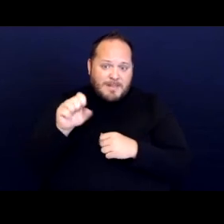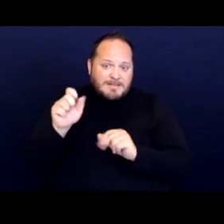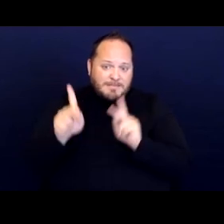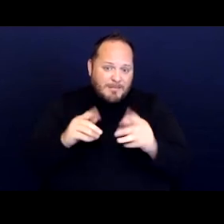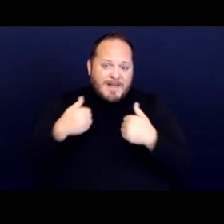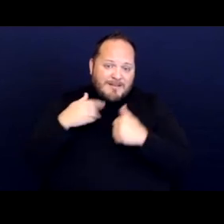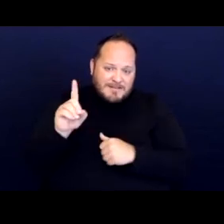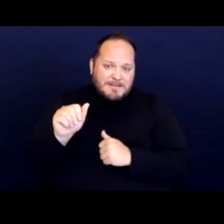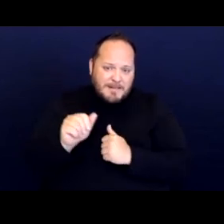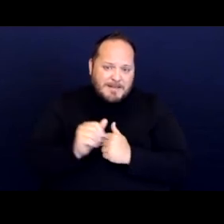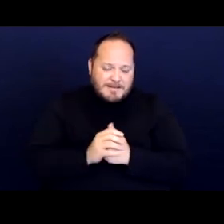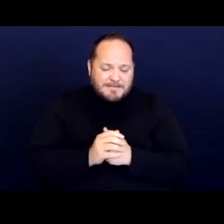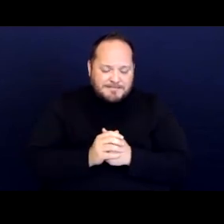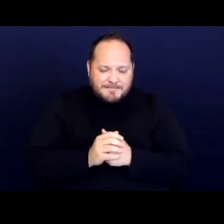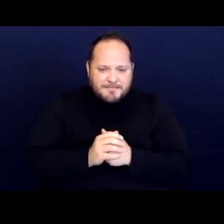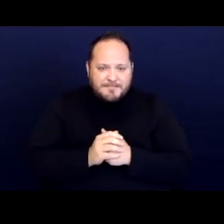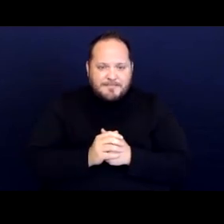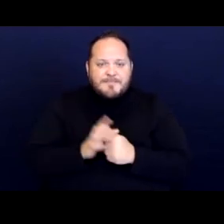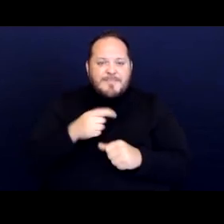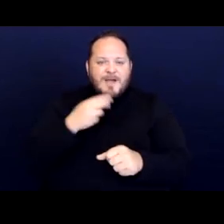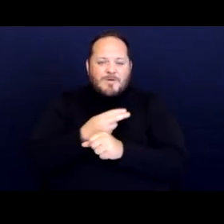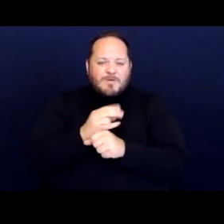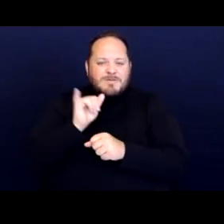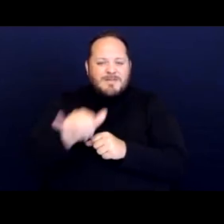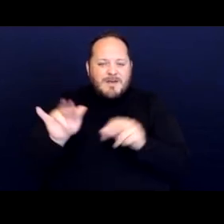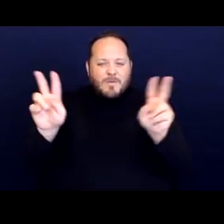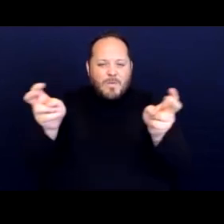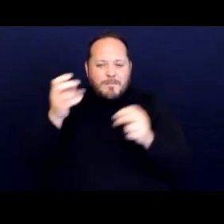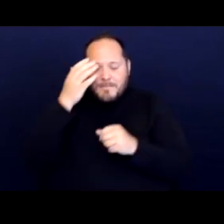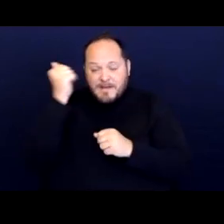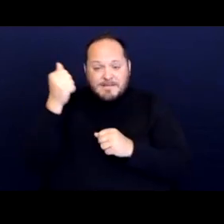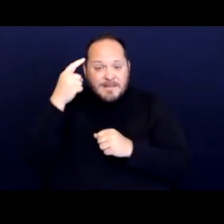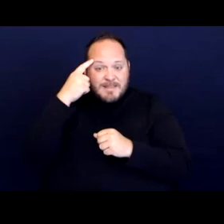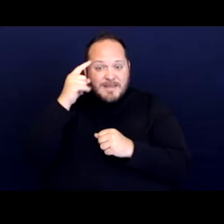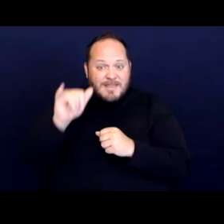And so I use this quote because I think it's becoming pretty clear